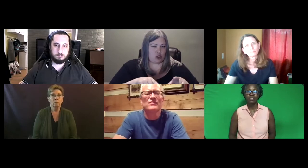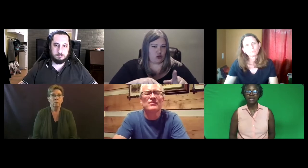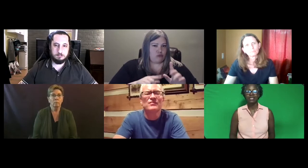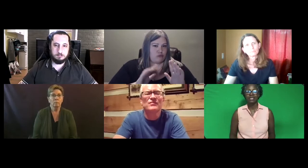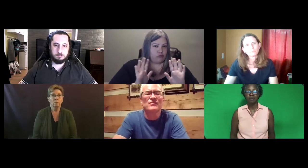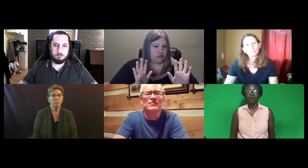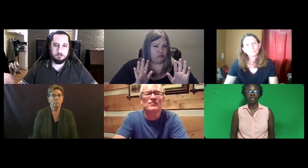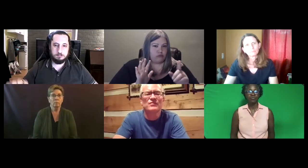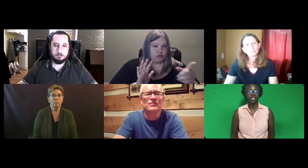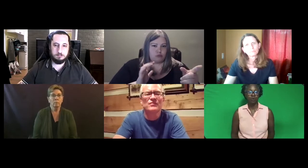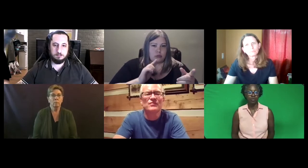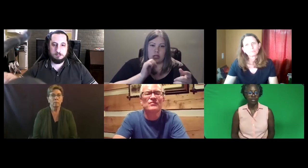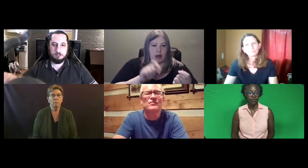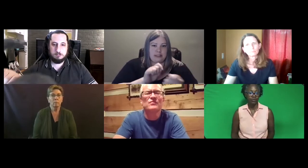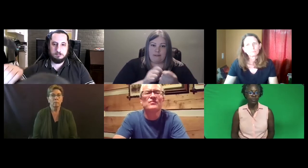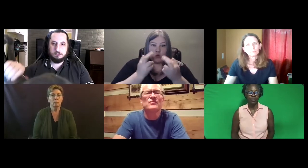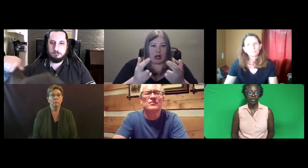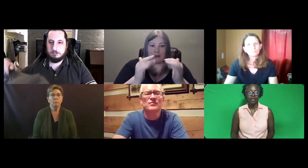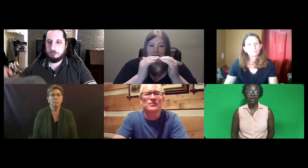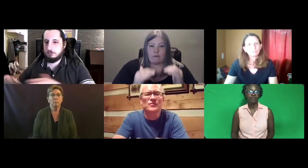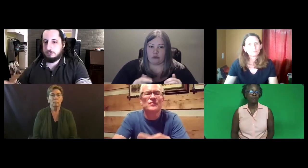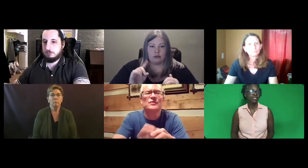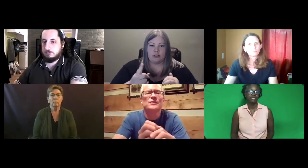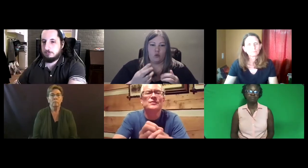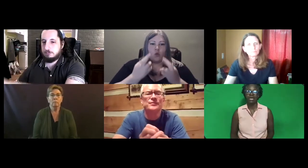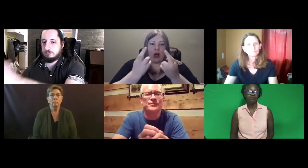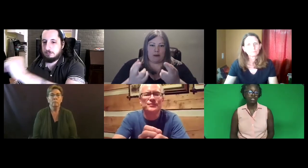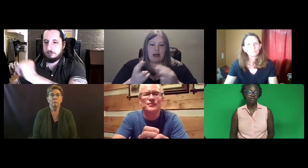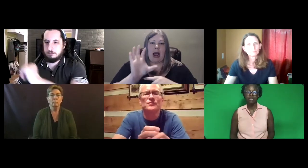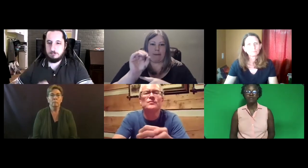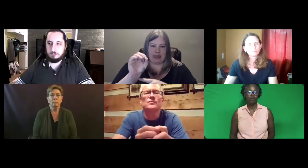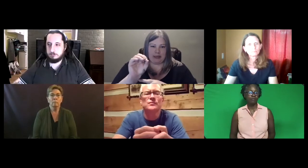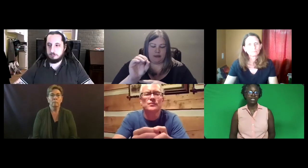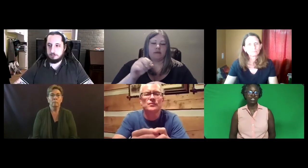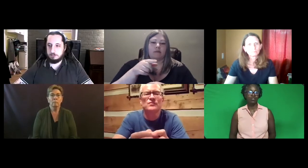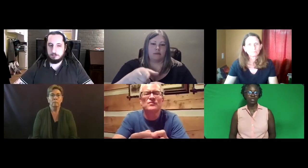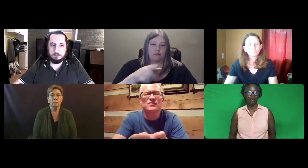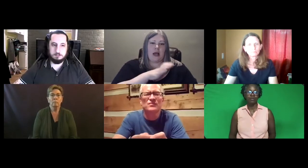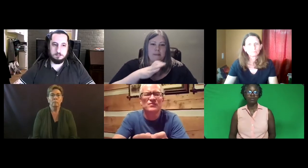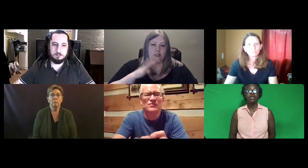And I think we already addressed both of those. That we didn't make our specific recommendation for a level.